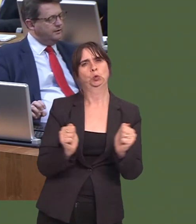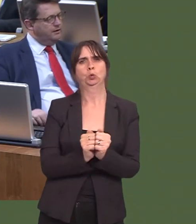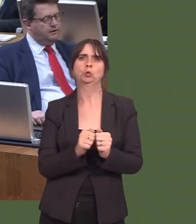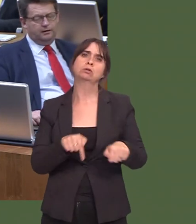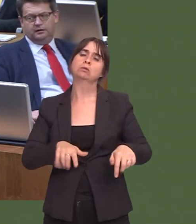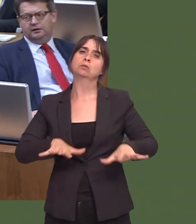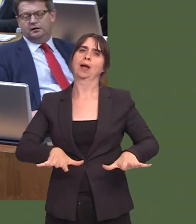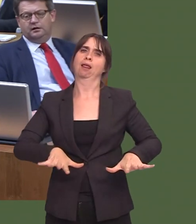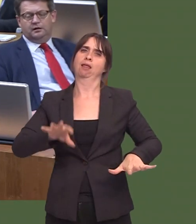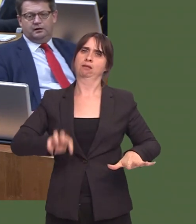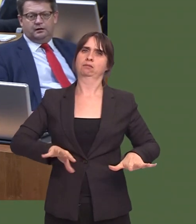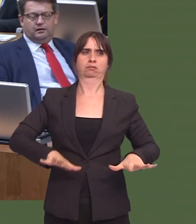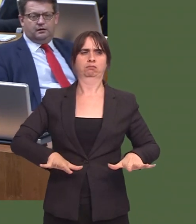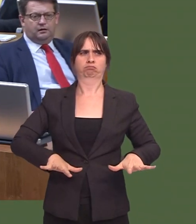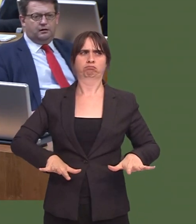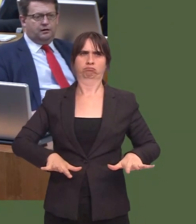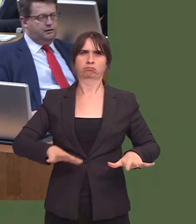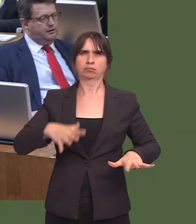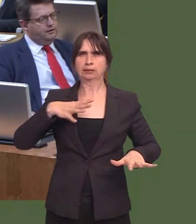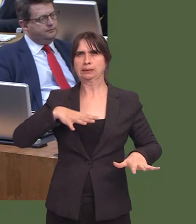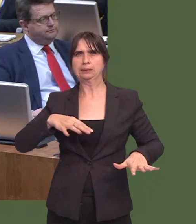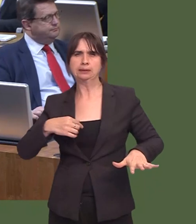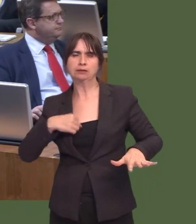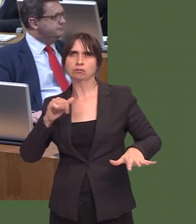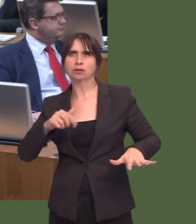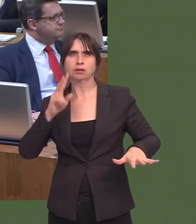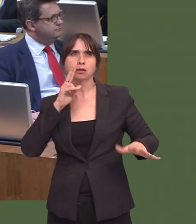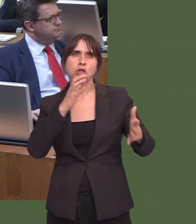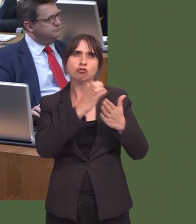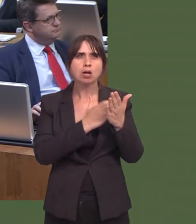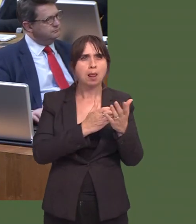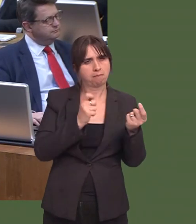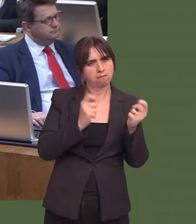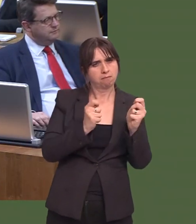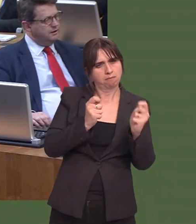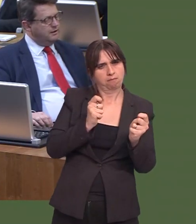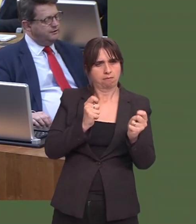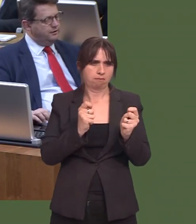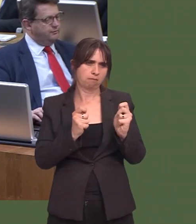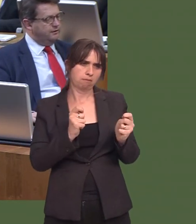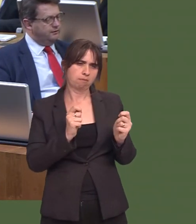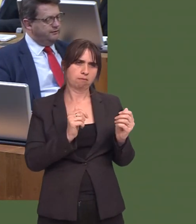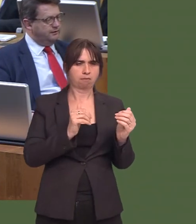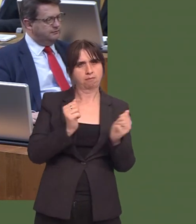Itís right that we should look at changing the curriculum in order to make sure that it provides young people with the best education possible.